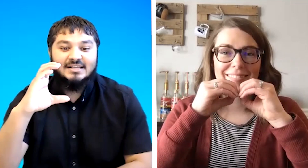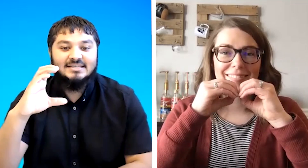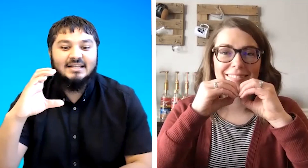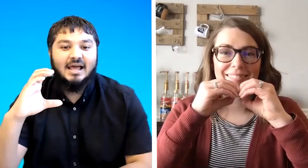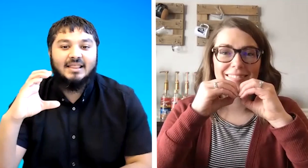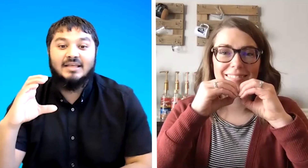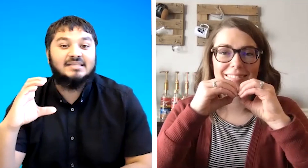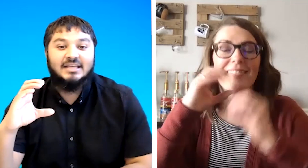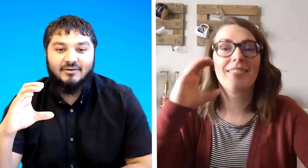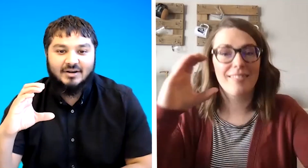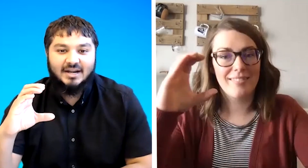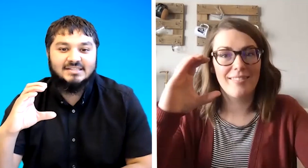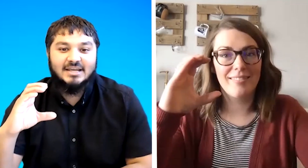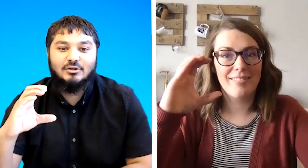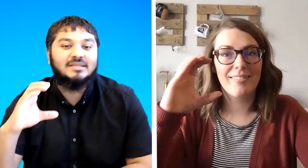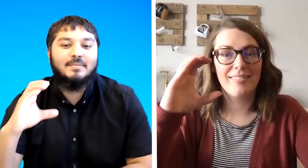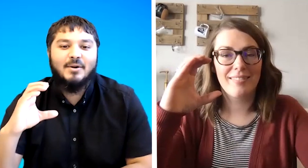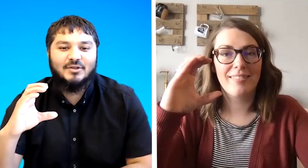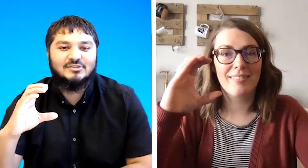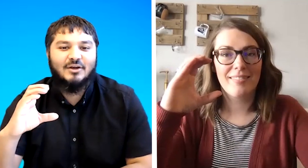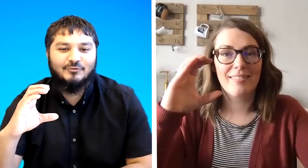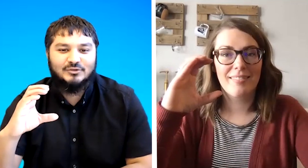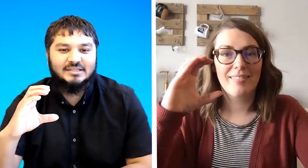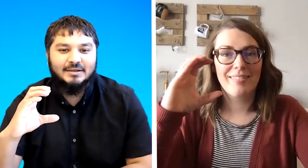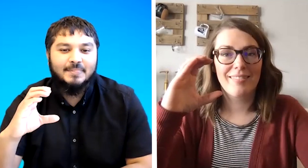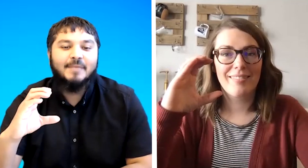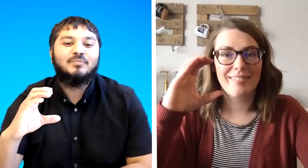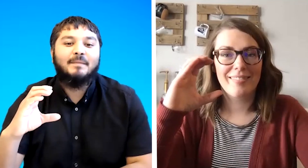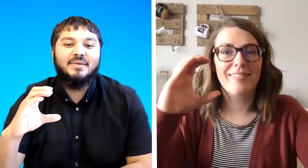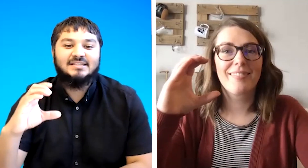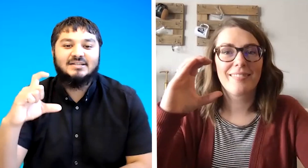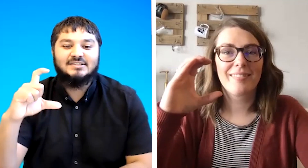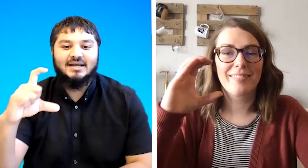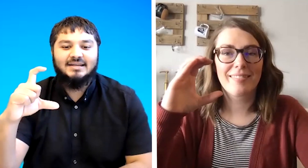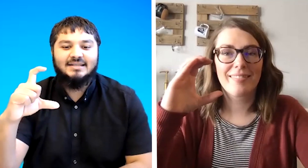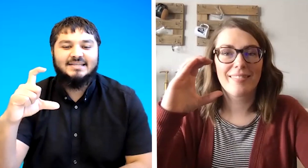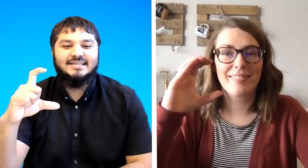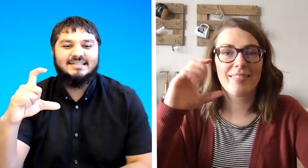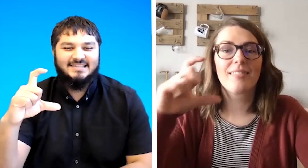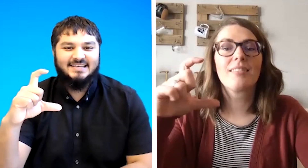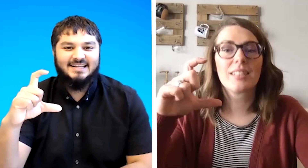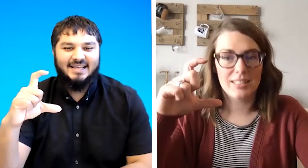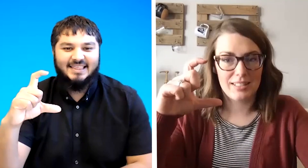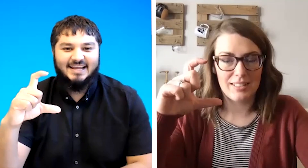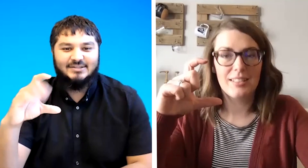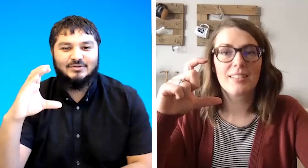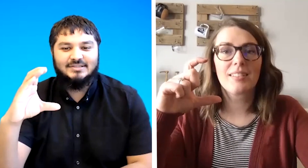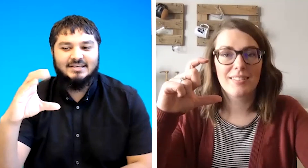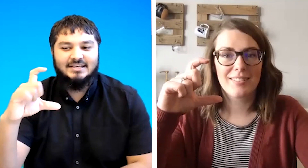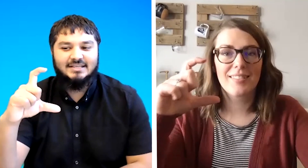c like that it's incorrect and i say to you that's american sign for c bsl sign c like that so c